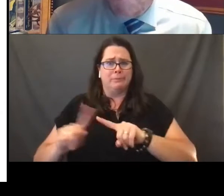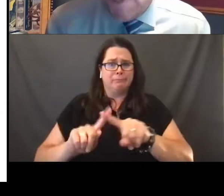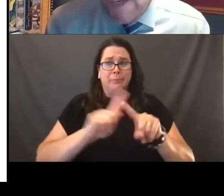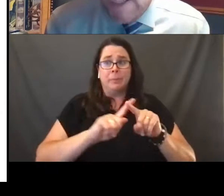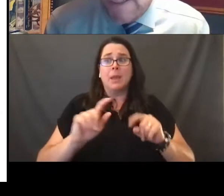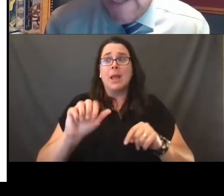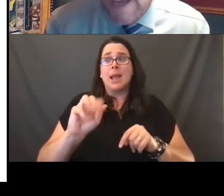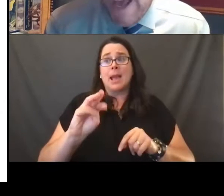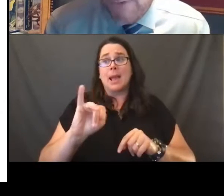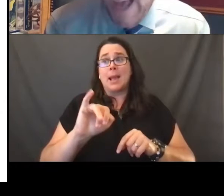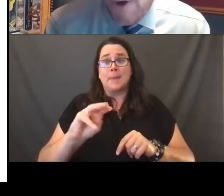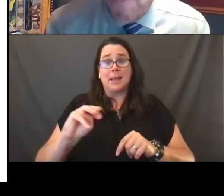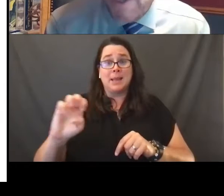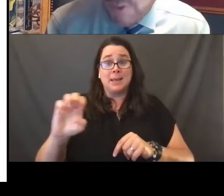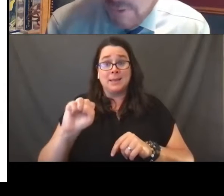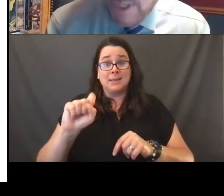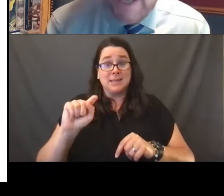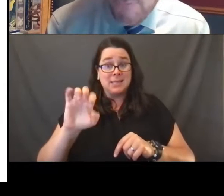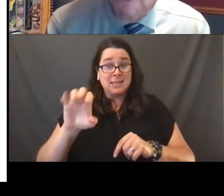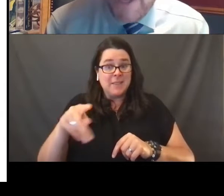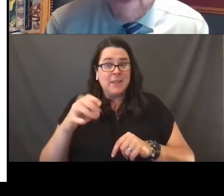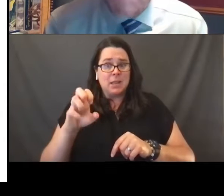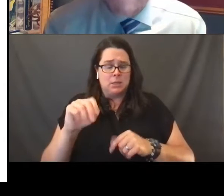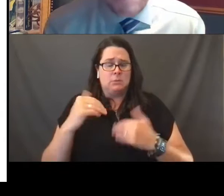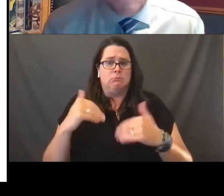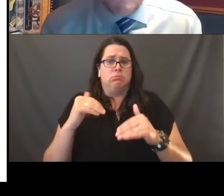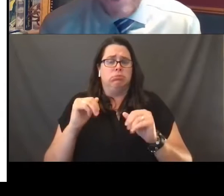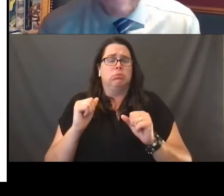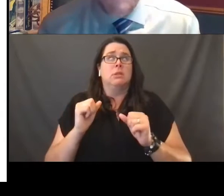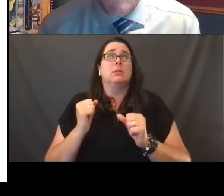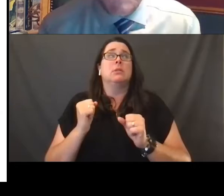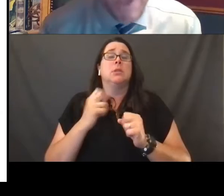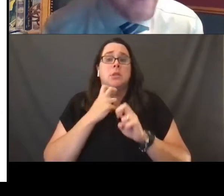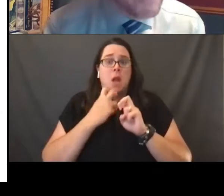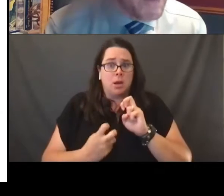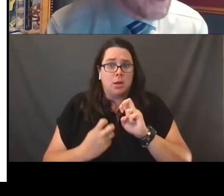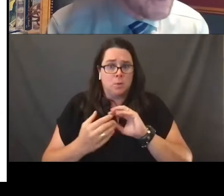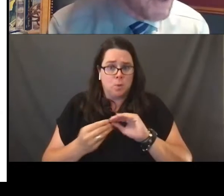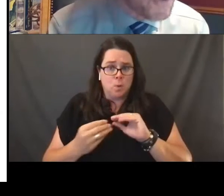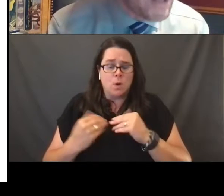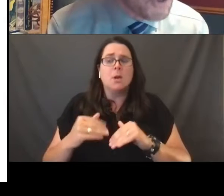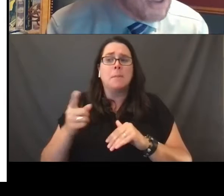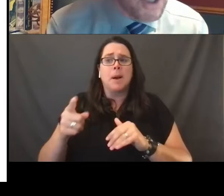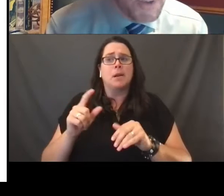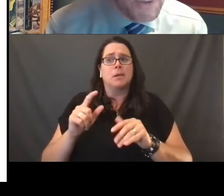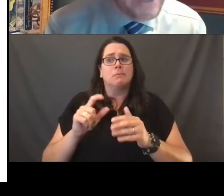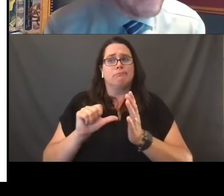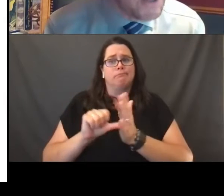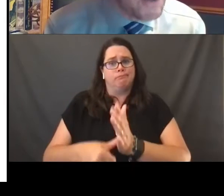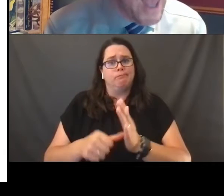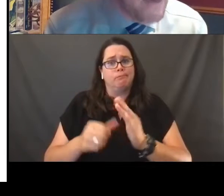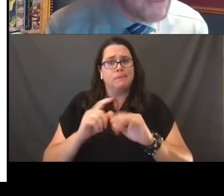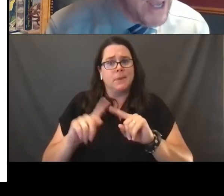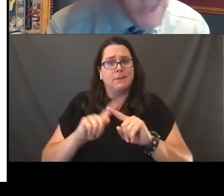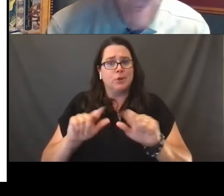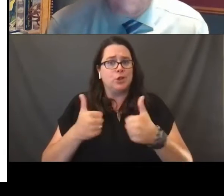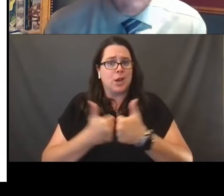It is stunning to tell out loud, but it again reflects the continuing challenges that members of our transgender community continue to have today.